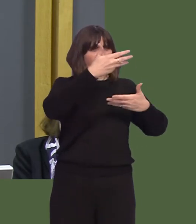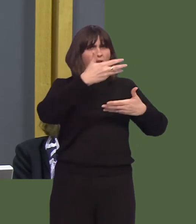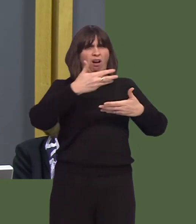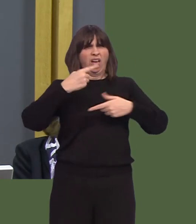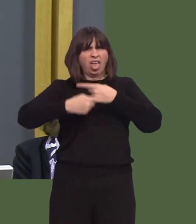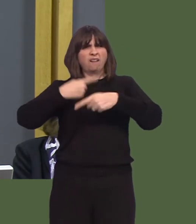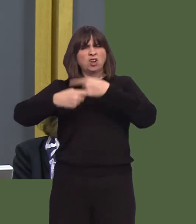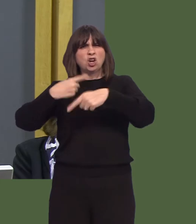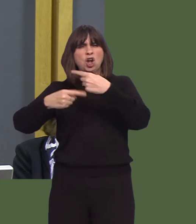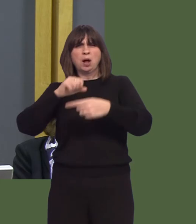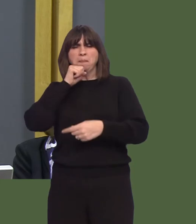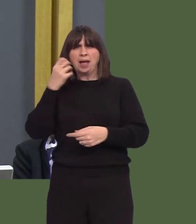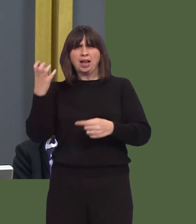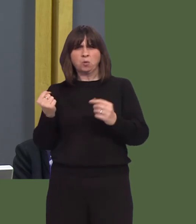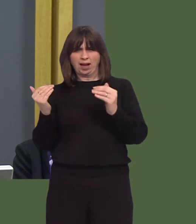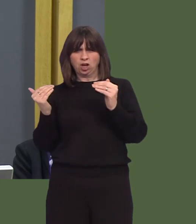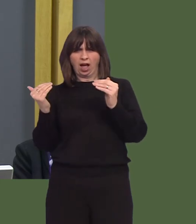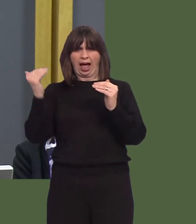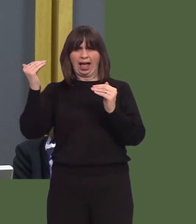worsening of the gender gap since 2006.